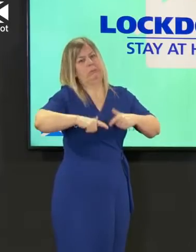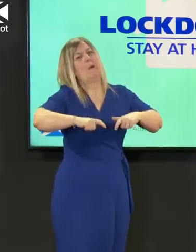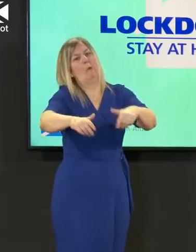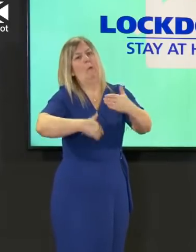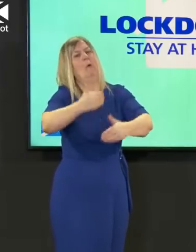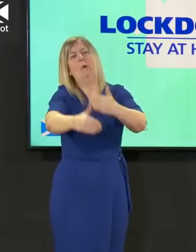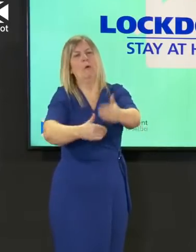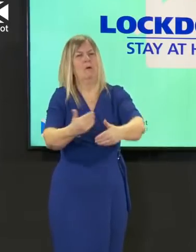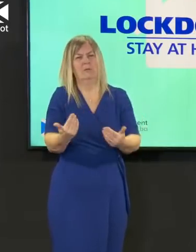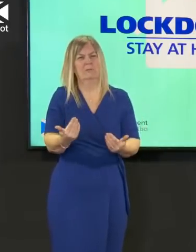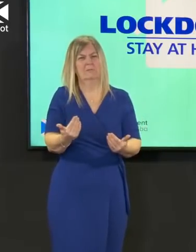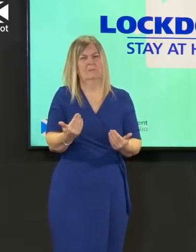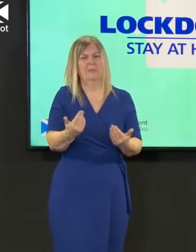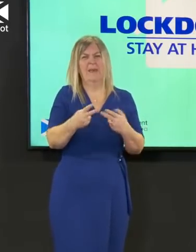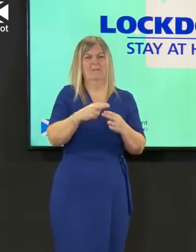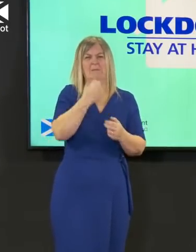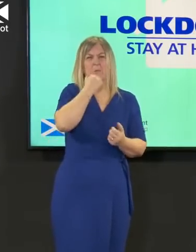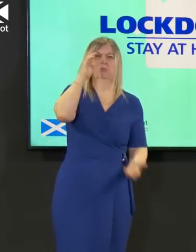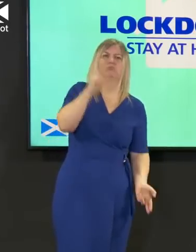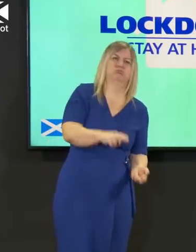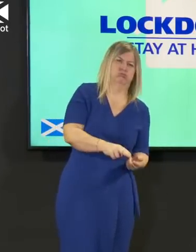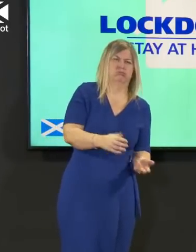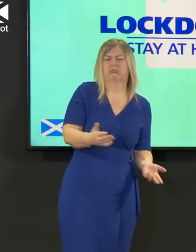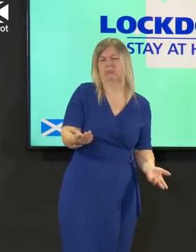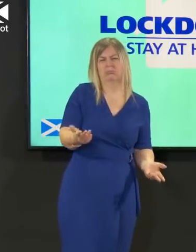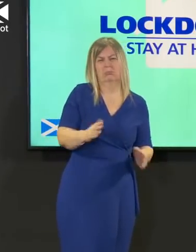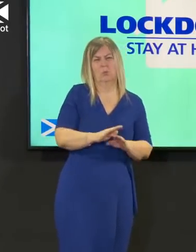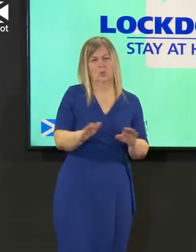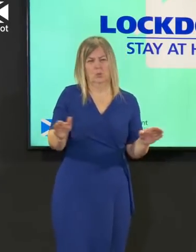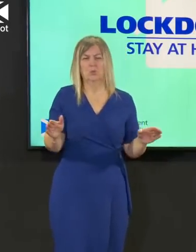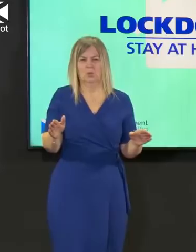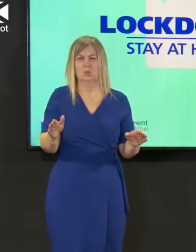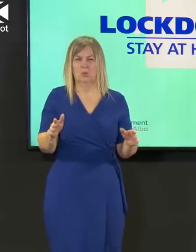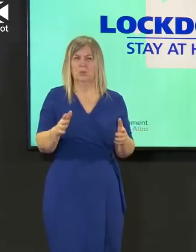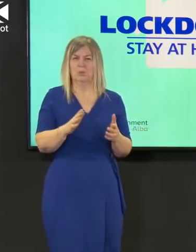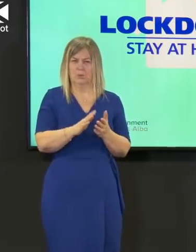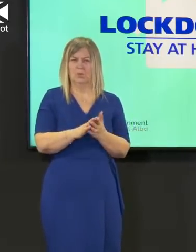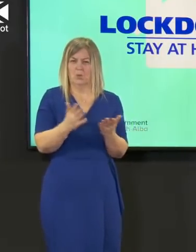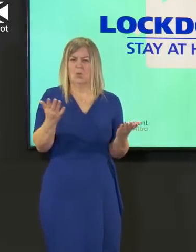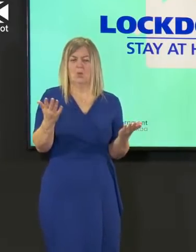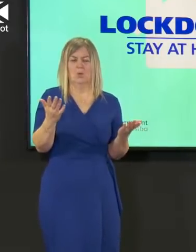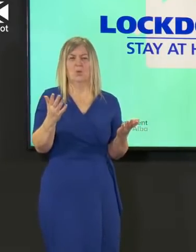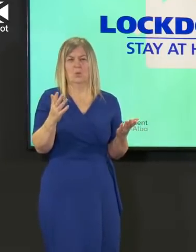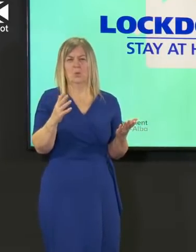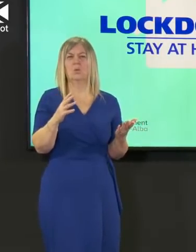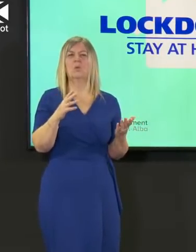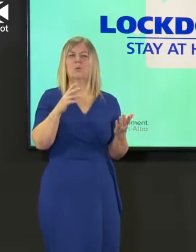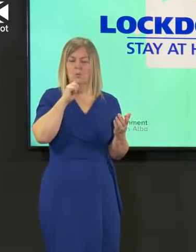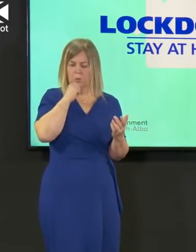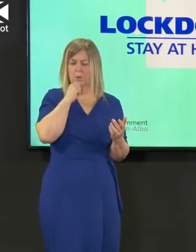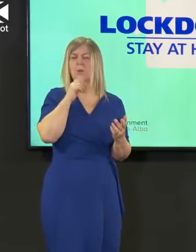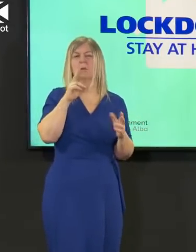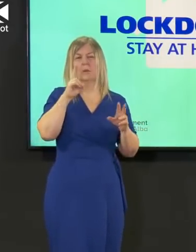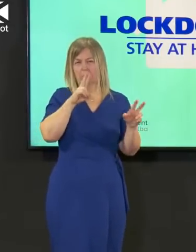and giving us the best chance of moving out of the current pandemic that's the overall driving force